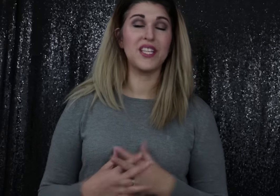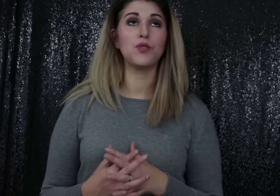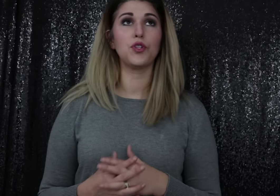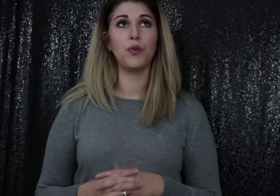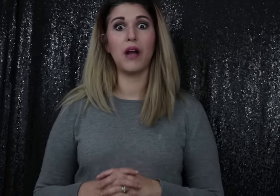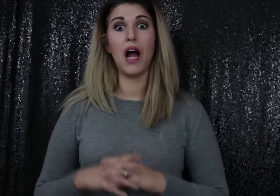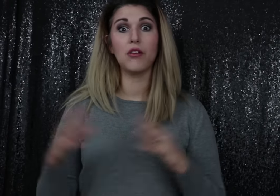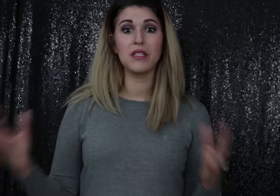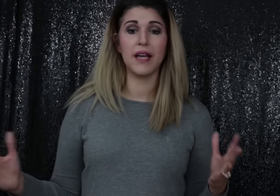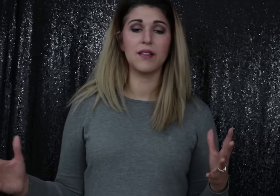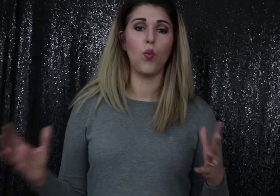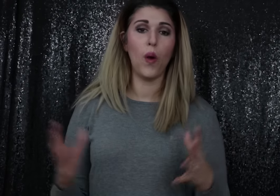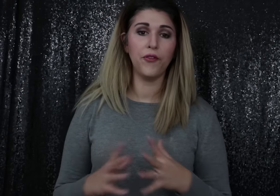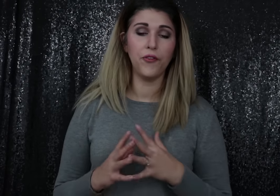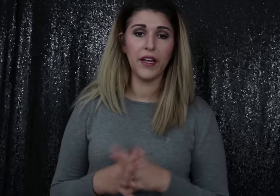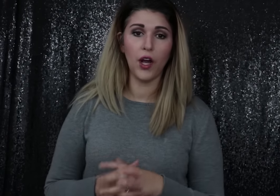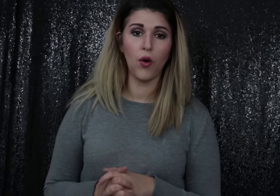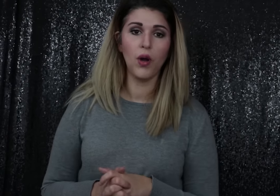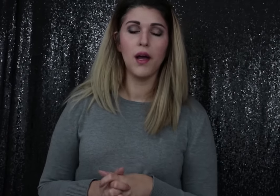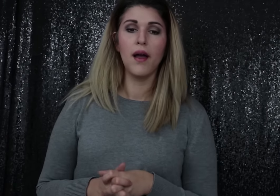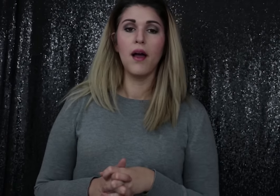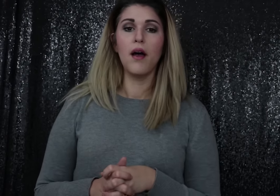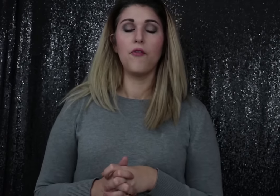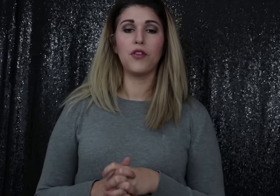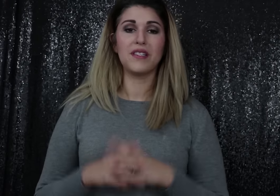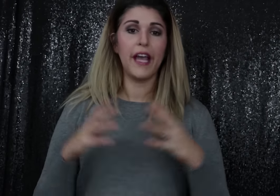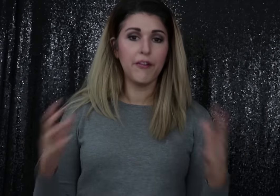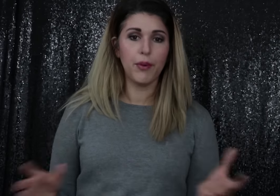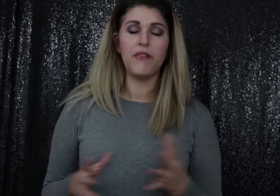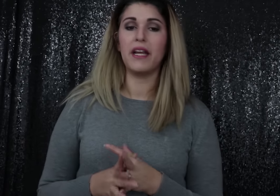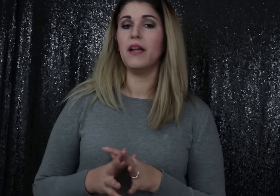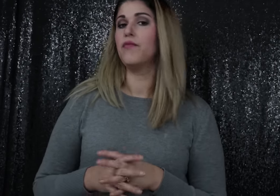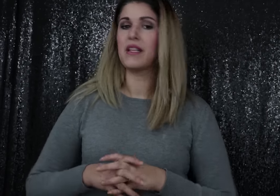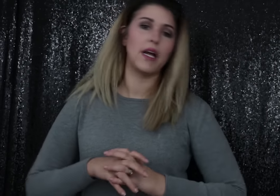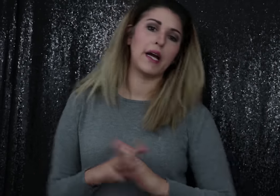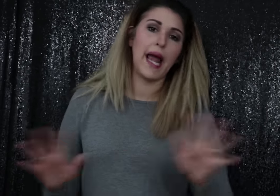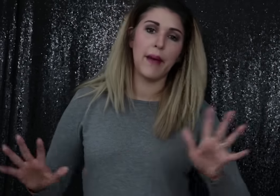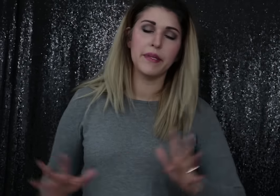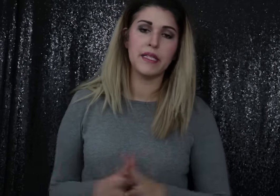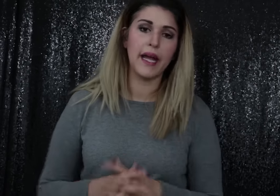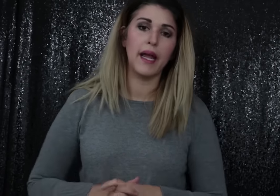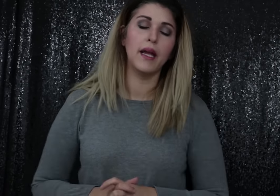Since we're doing a hundred signs in one video for the sake of brevity, there's not going to happen today.